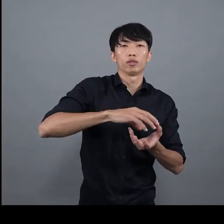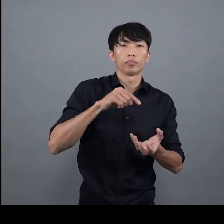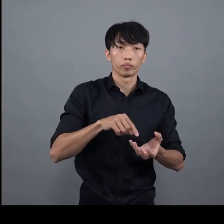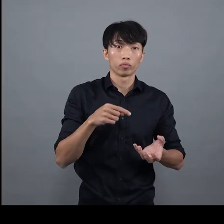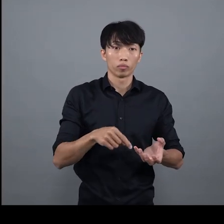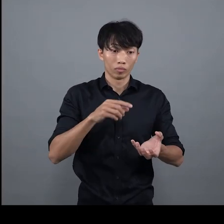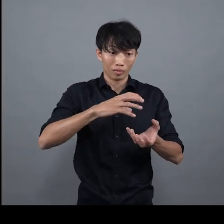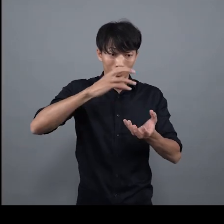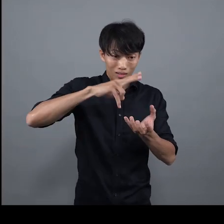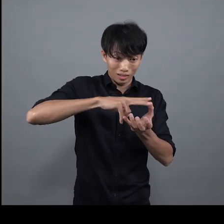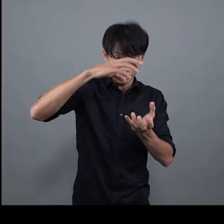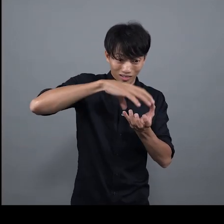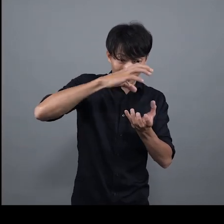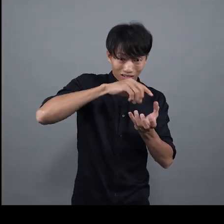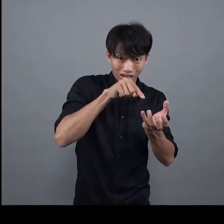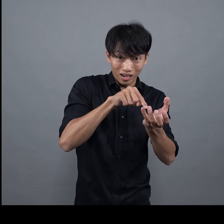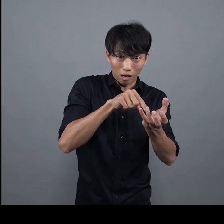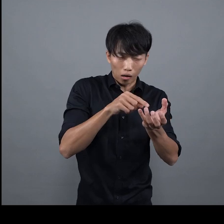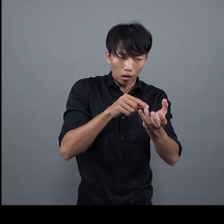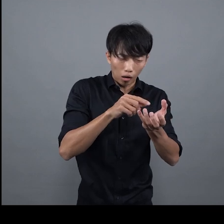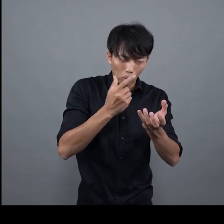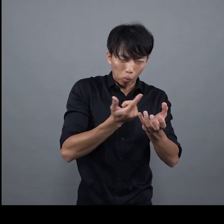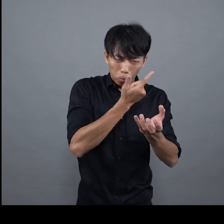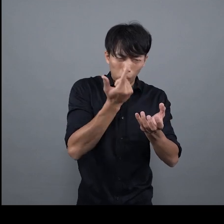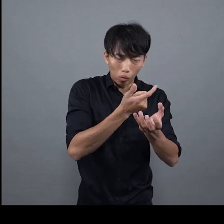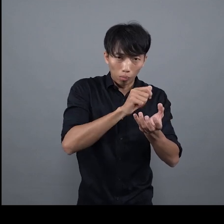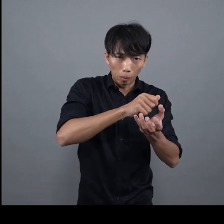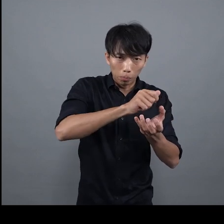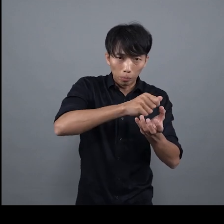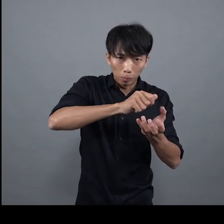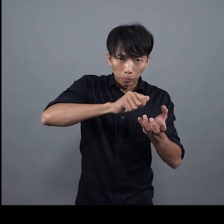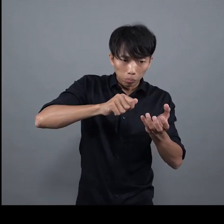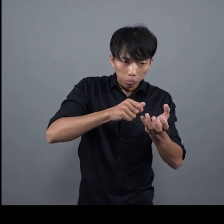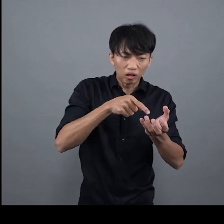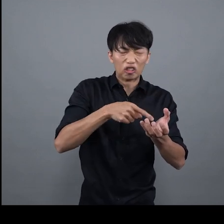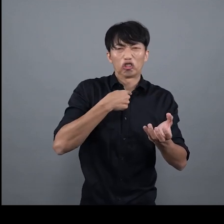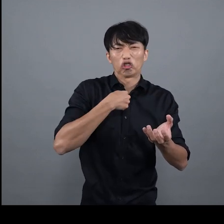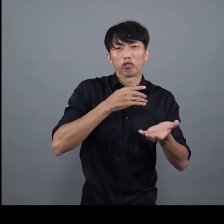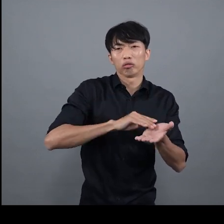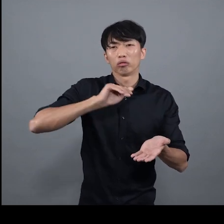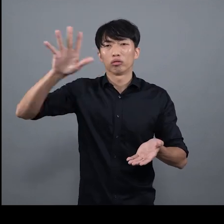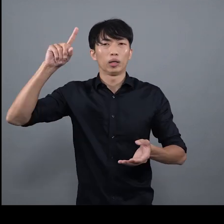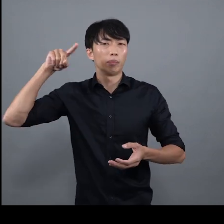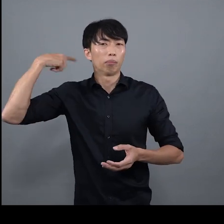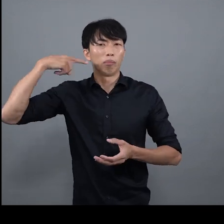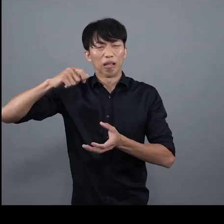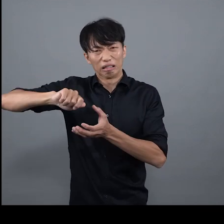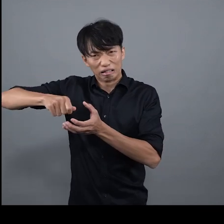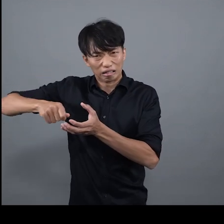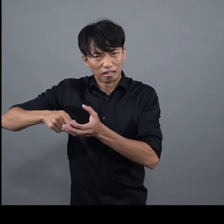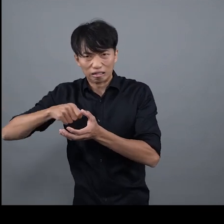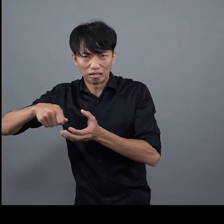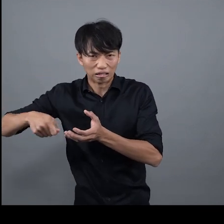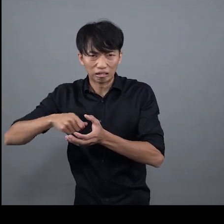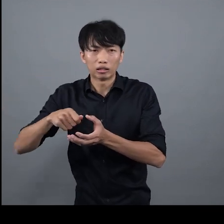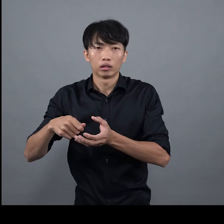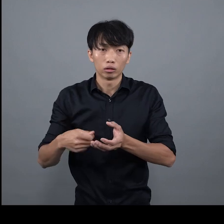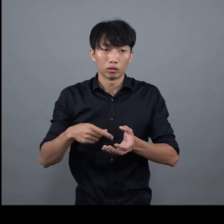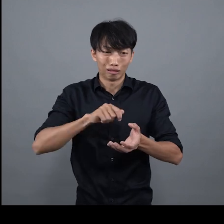However, faults would appear on the moulds after long-term use and require fixing, so we'd send the moulds back to the US for repairs